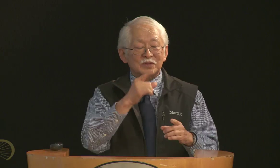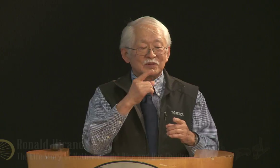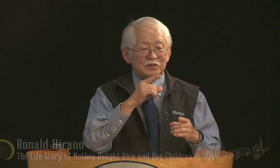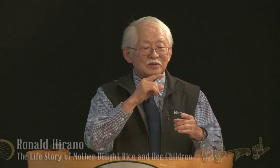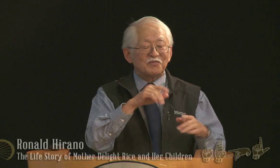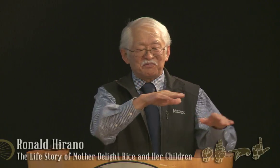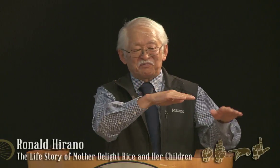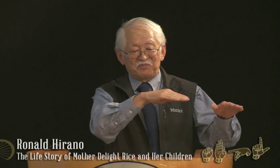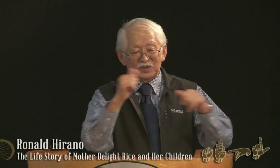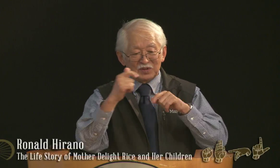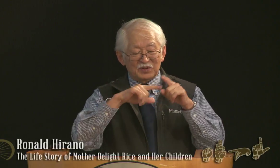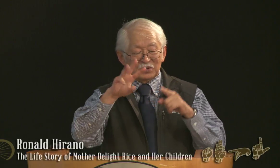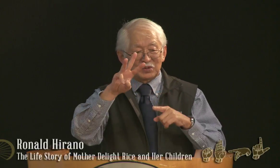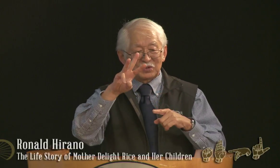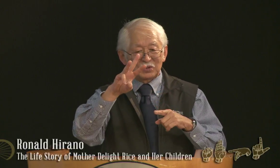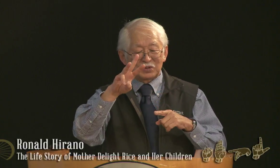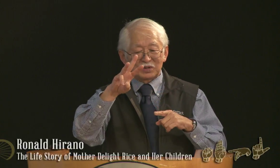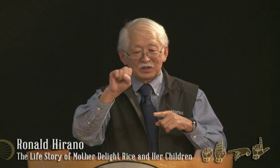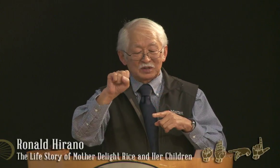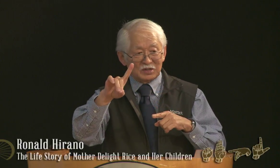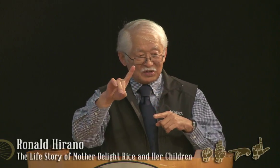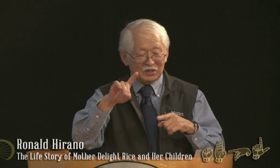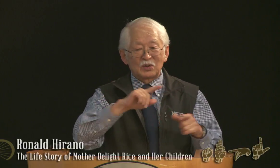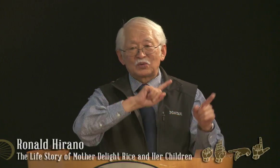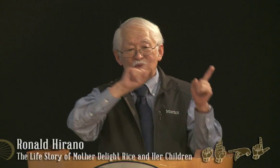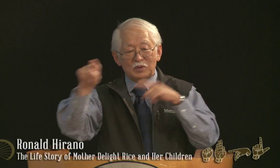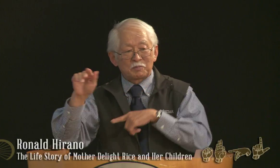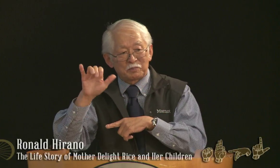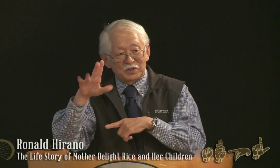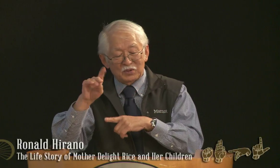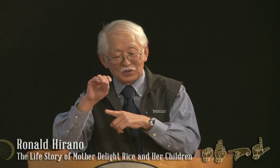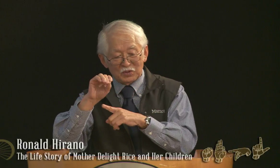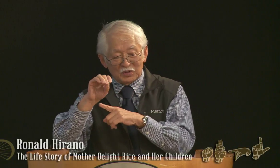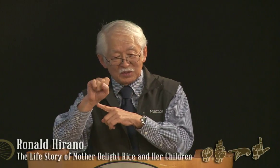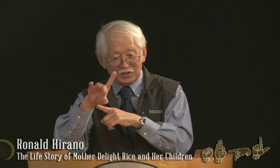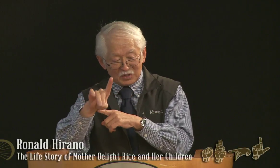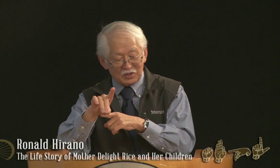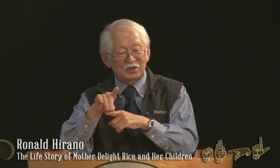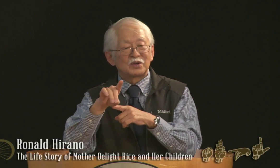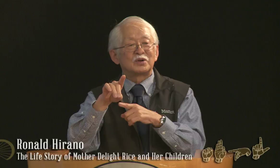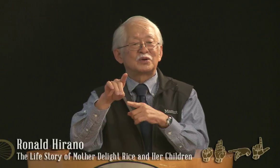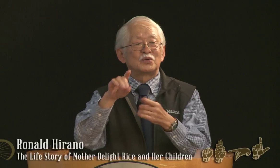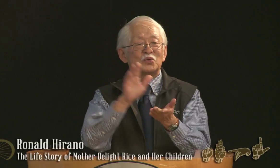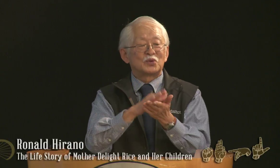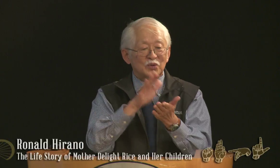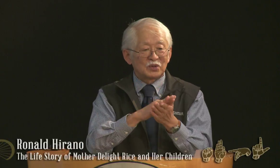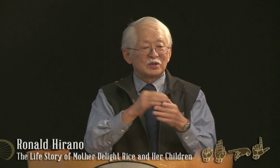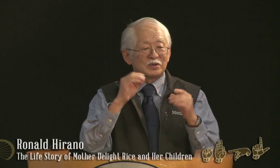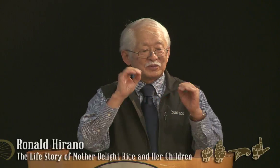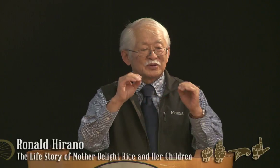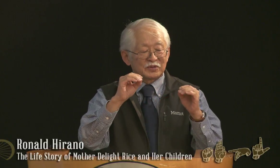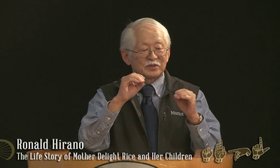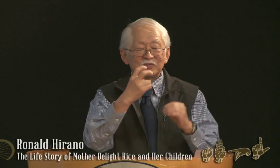Now, it's interesting because Delight left the Wisconsin School for the Deaf, went to Ohio,